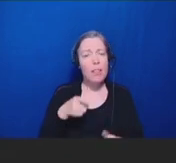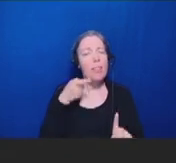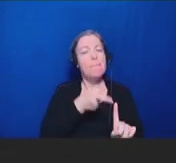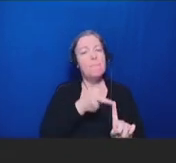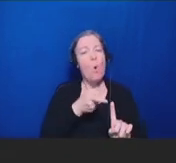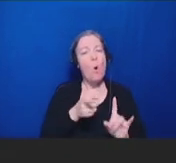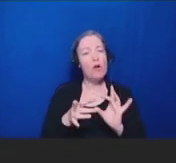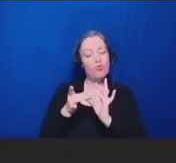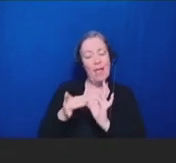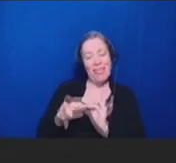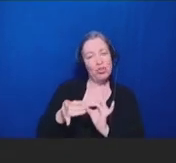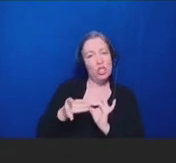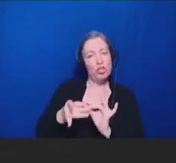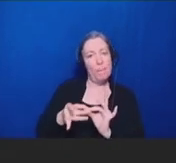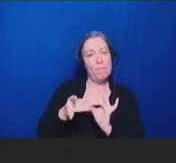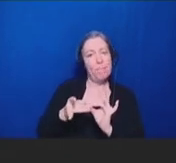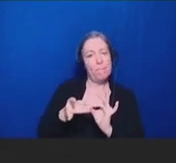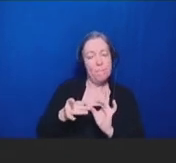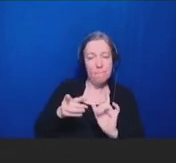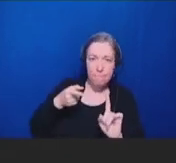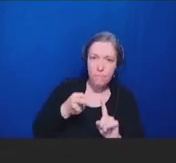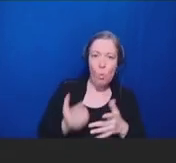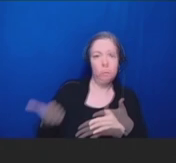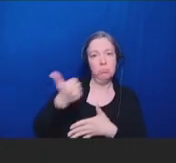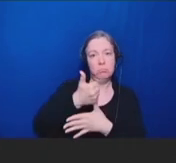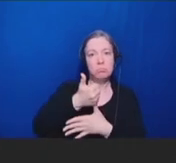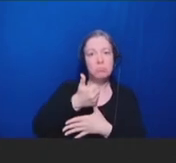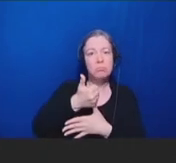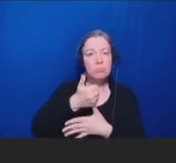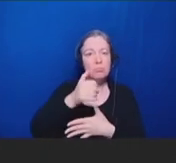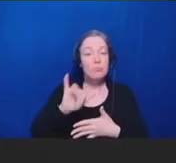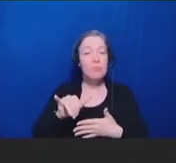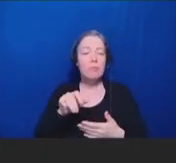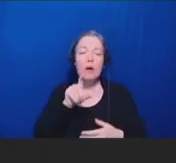at the forefront of our lines. And you know, this might seem like a really obvious statement,